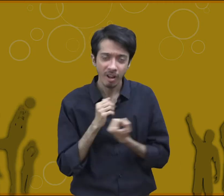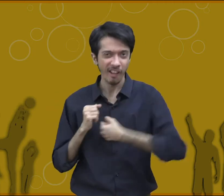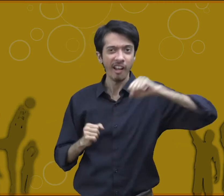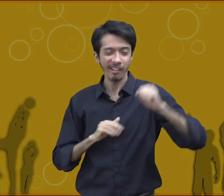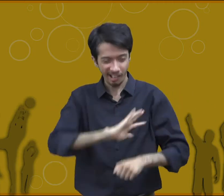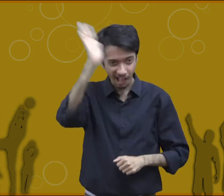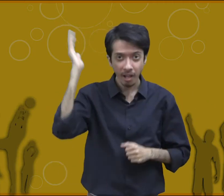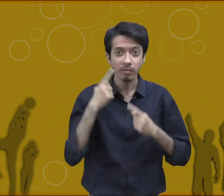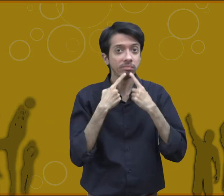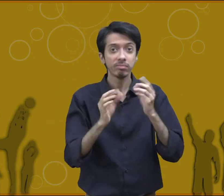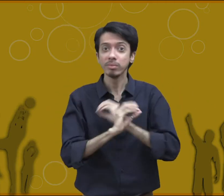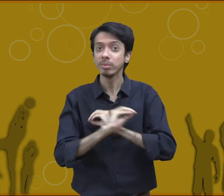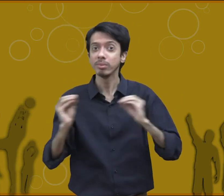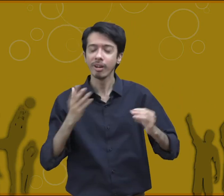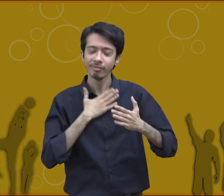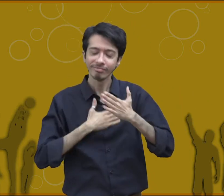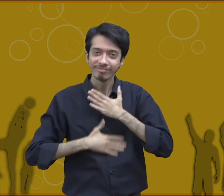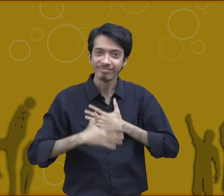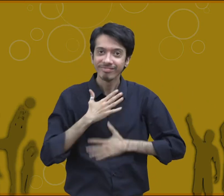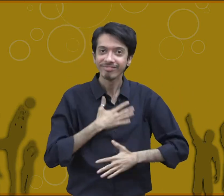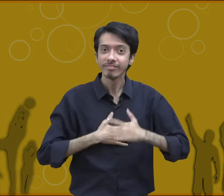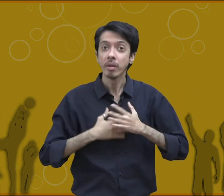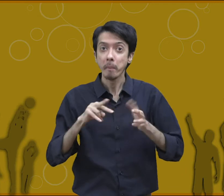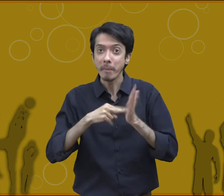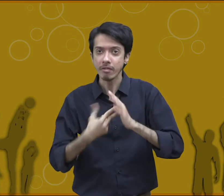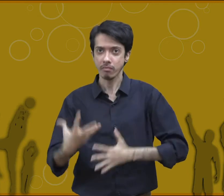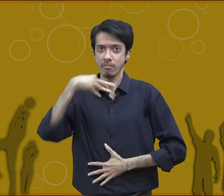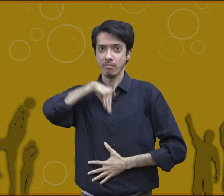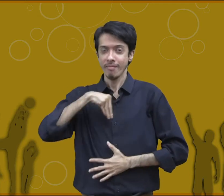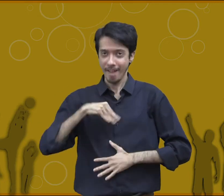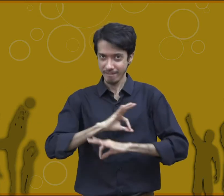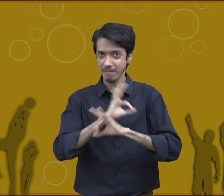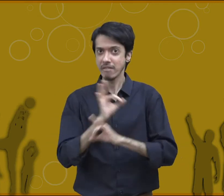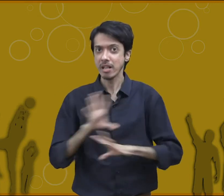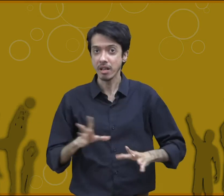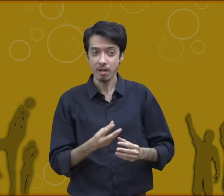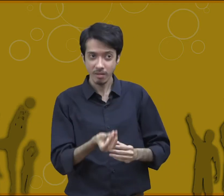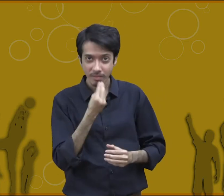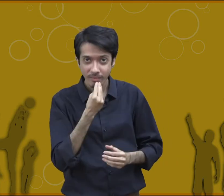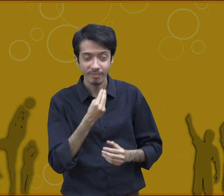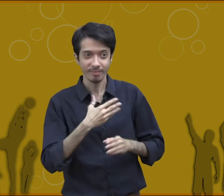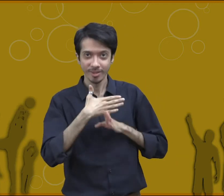without being rude and disrespectful. So it is important for the players to have social skills